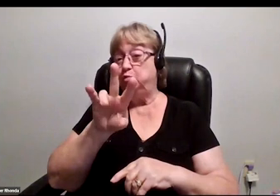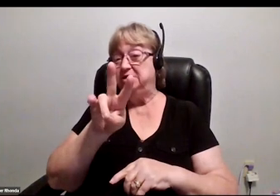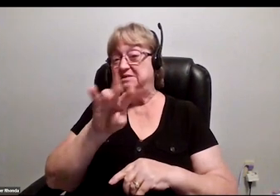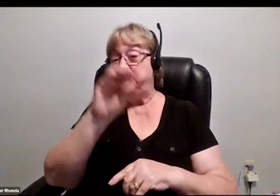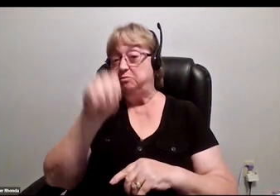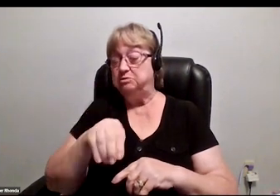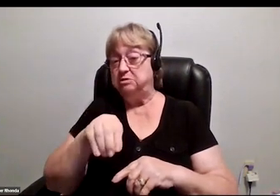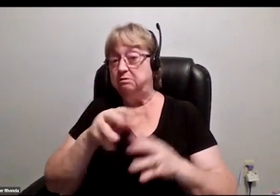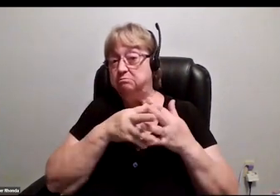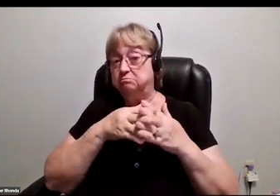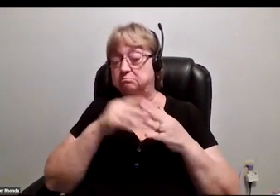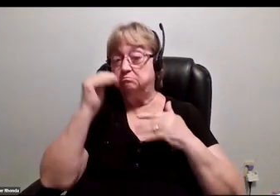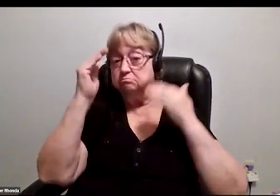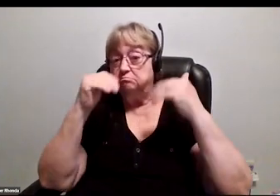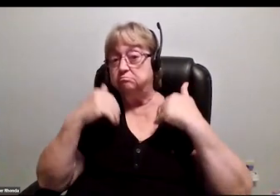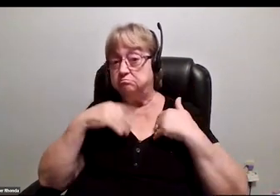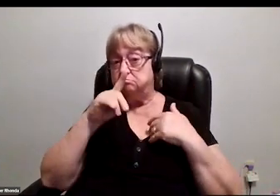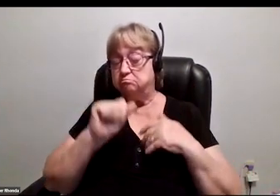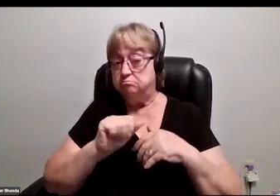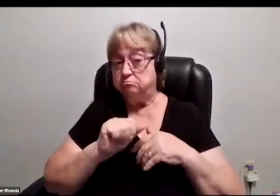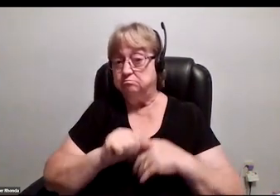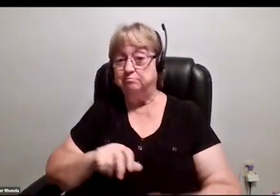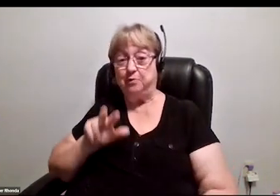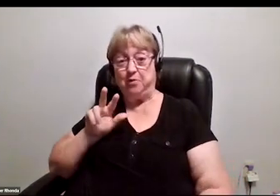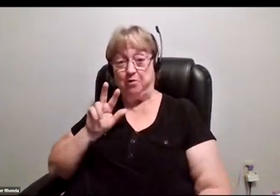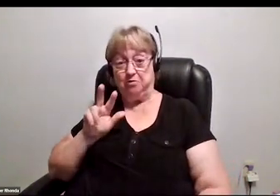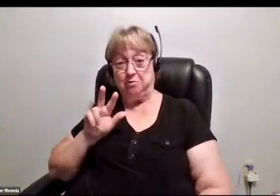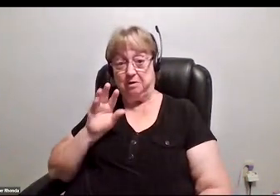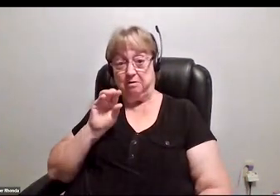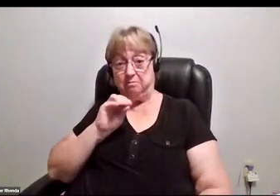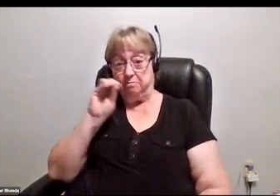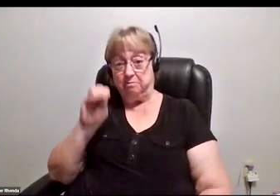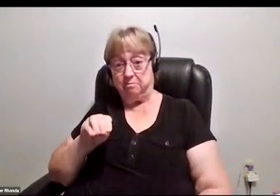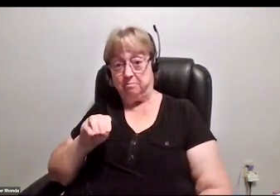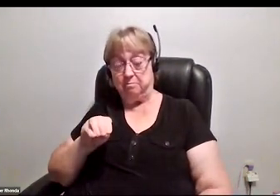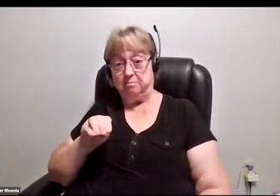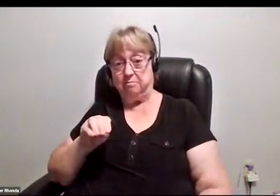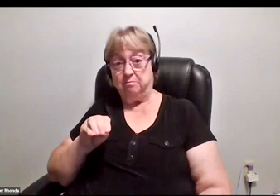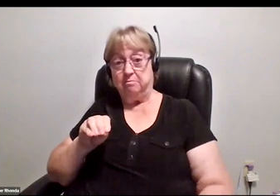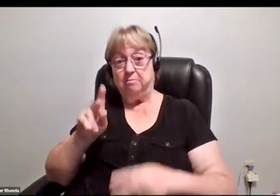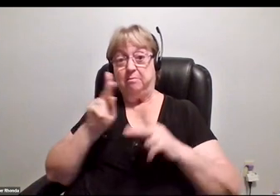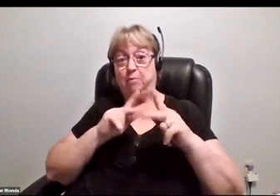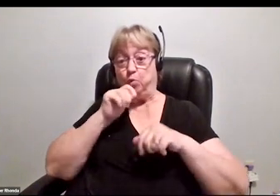and only 3% of folks who work in STEM have a disability.